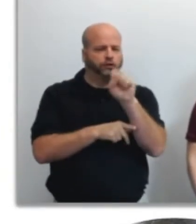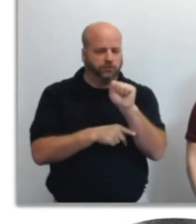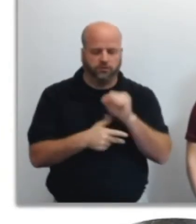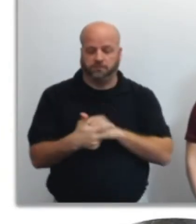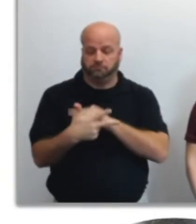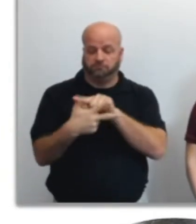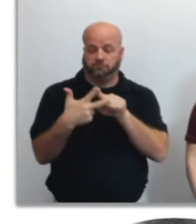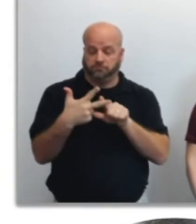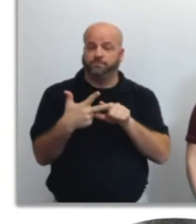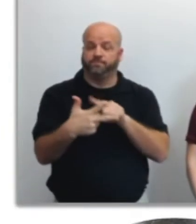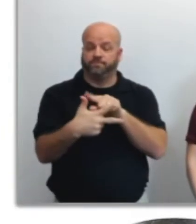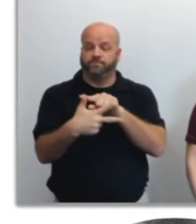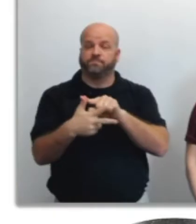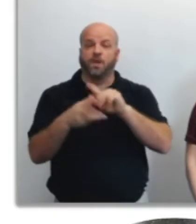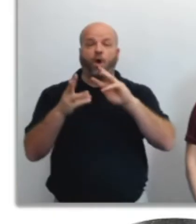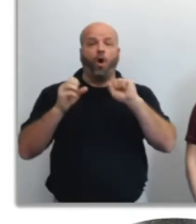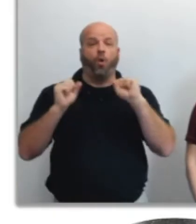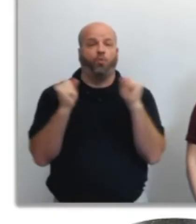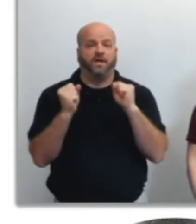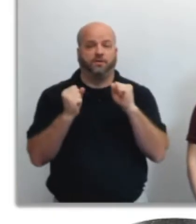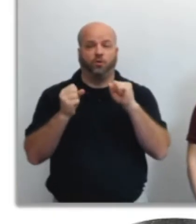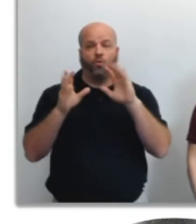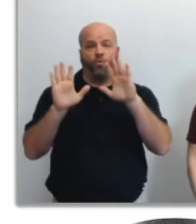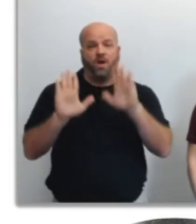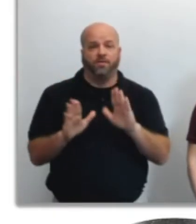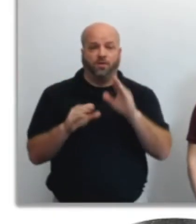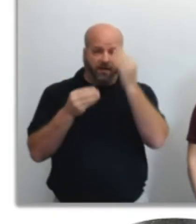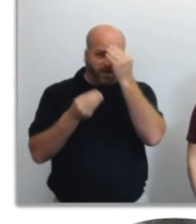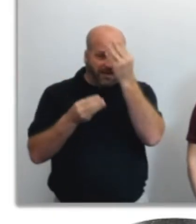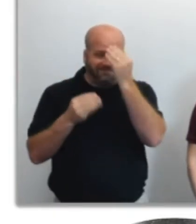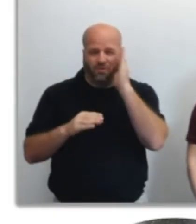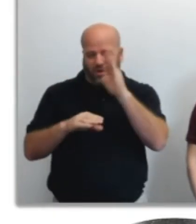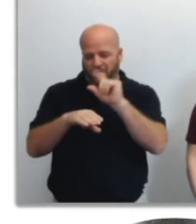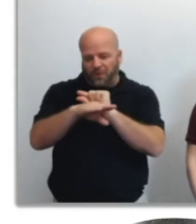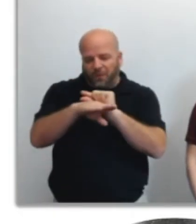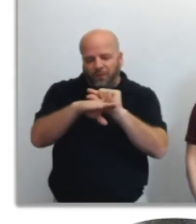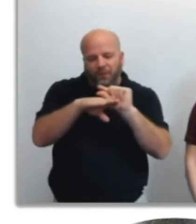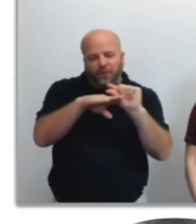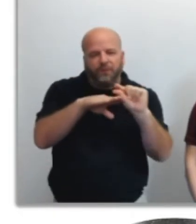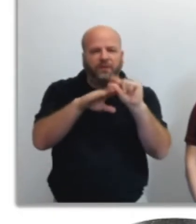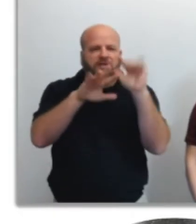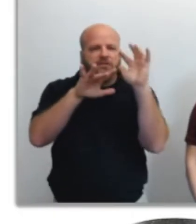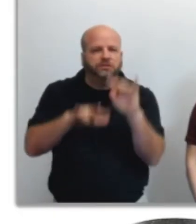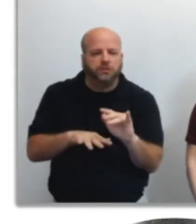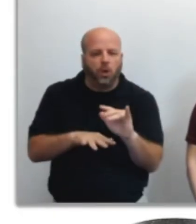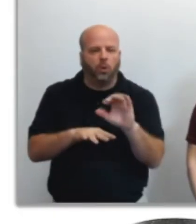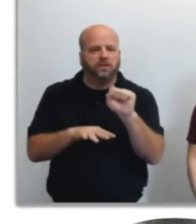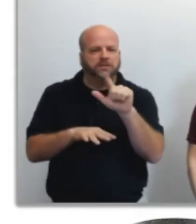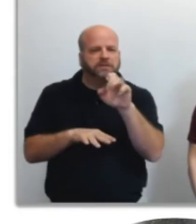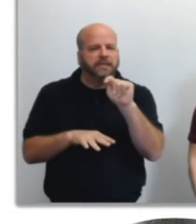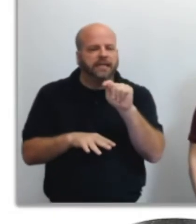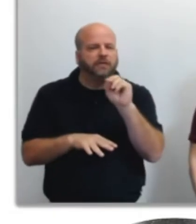Winter Weather Advisory means that light amounts of snow, sleet, or ice could cause minor impacts.